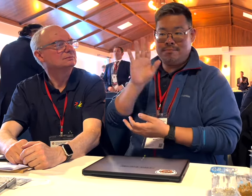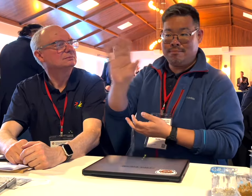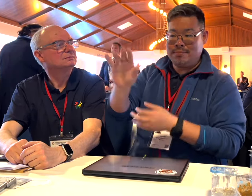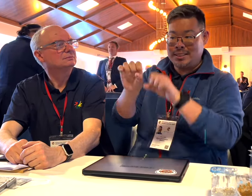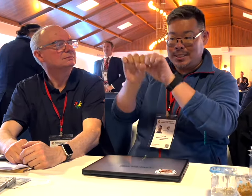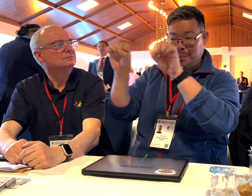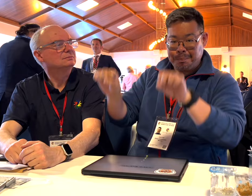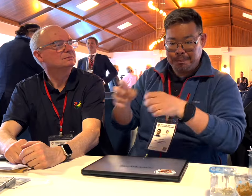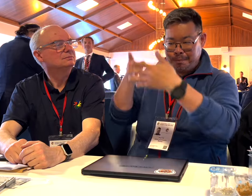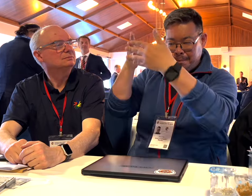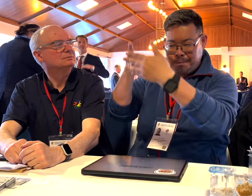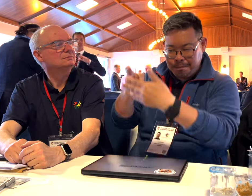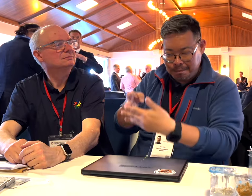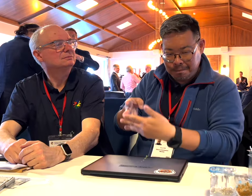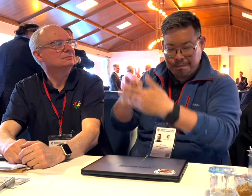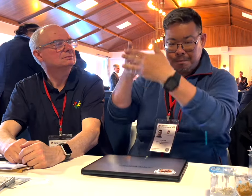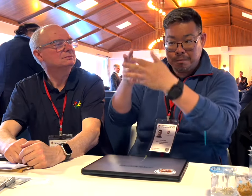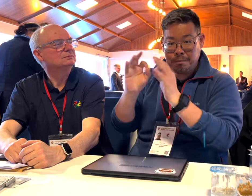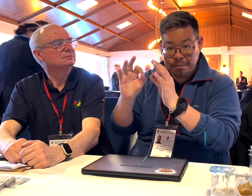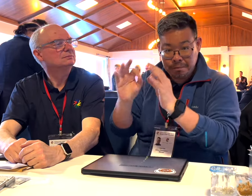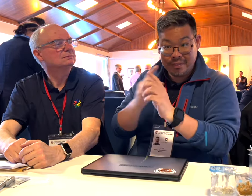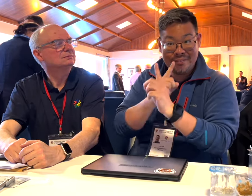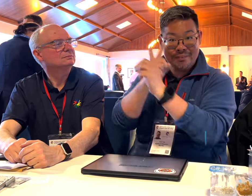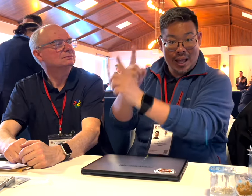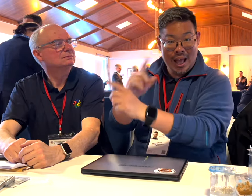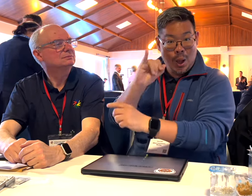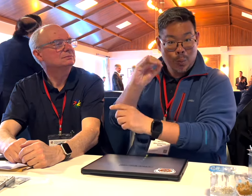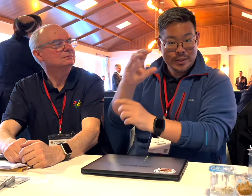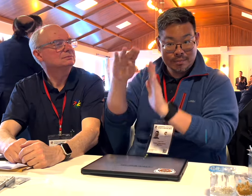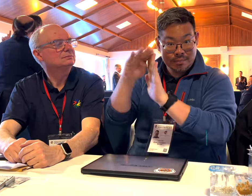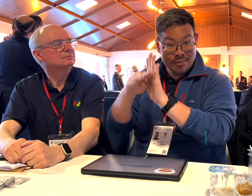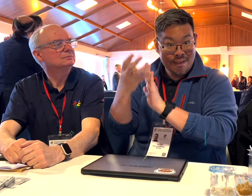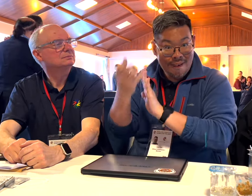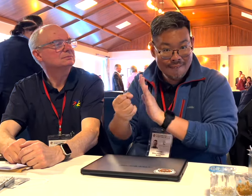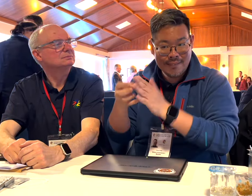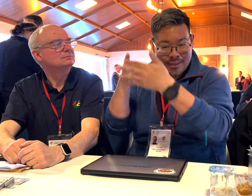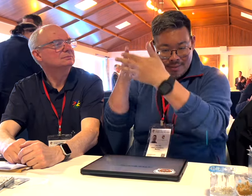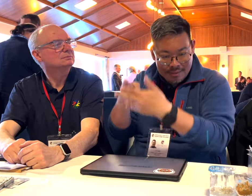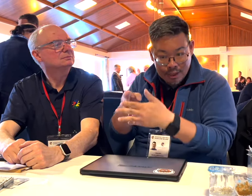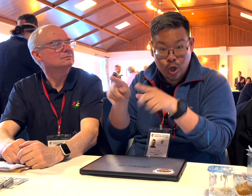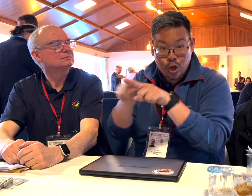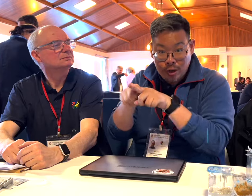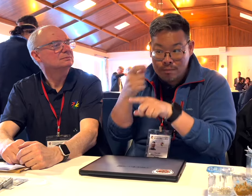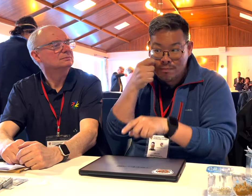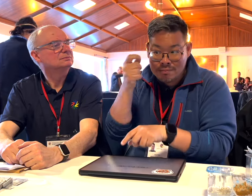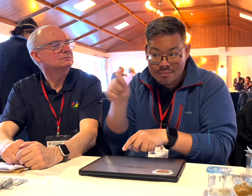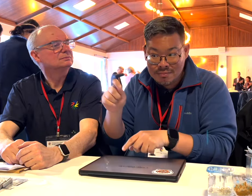regulations follow the IOC and check for any conflicts of